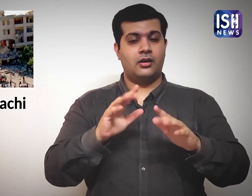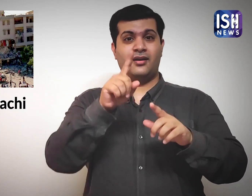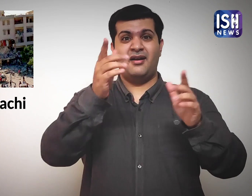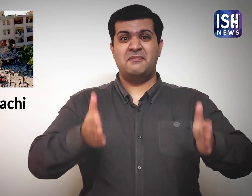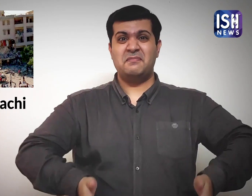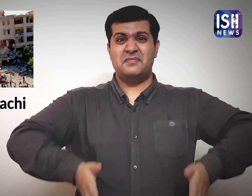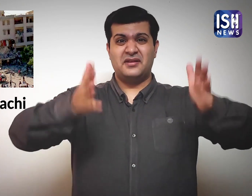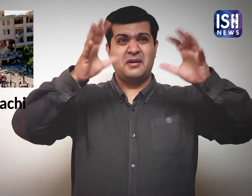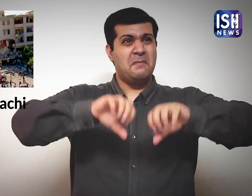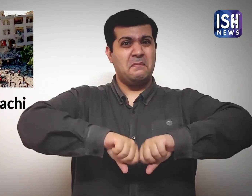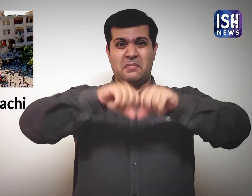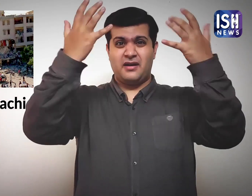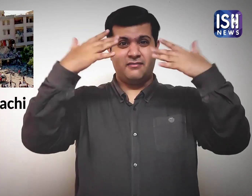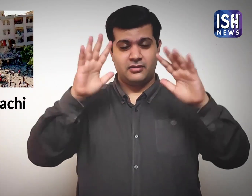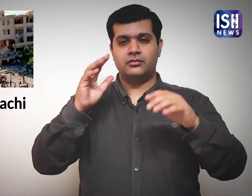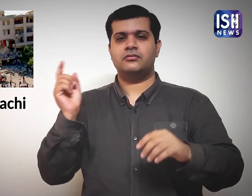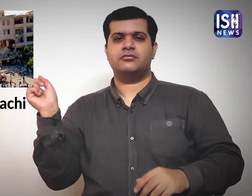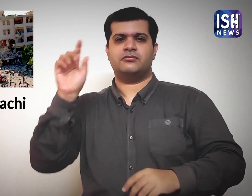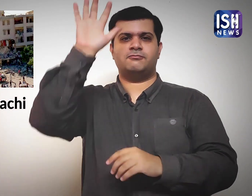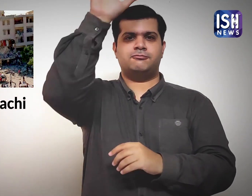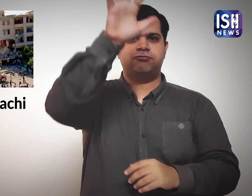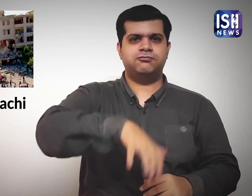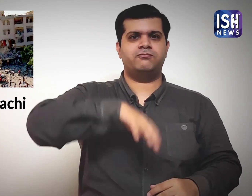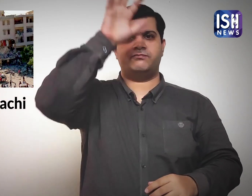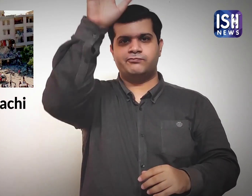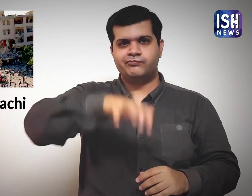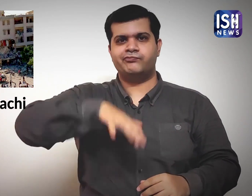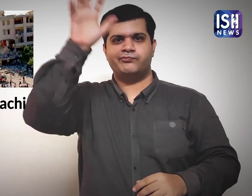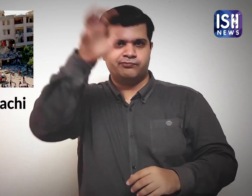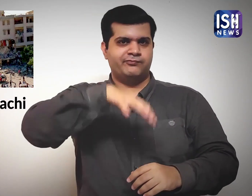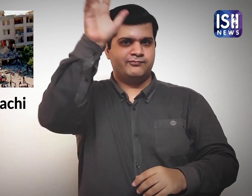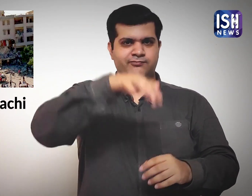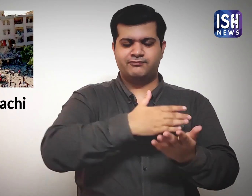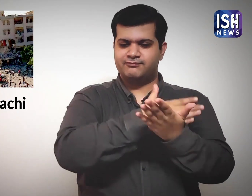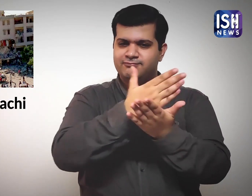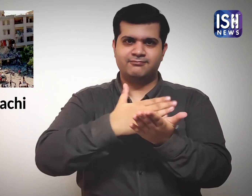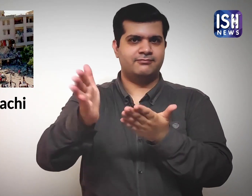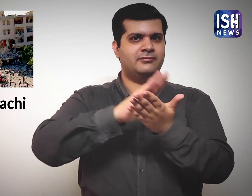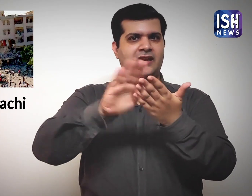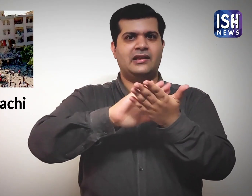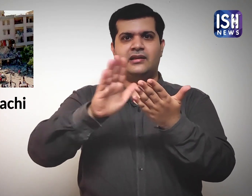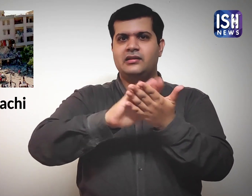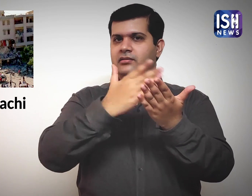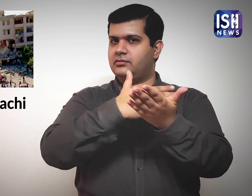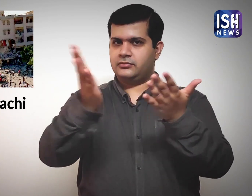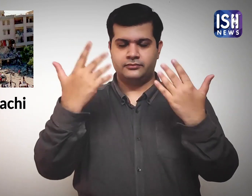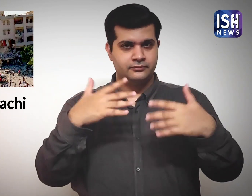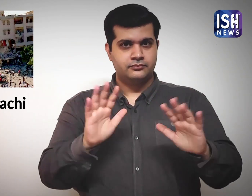The building will now have to be demolished.”